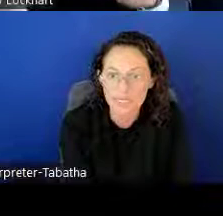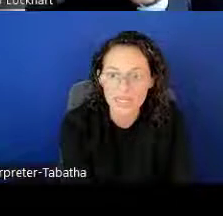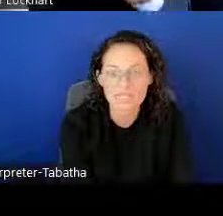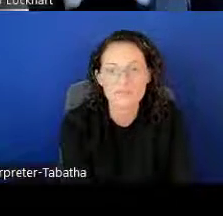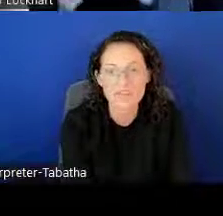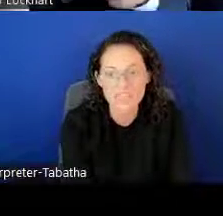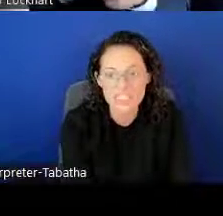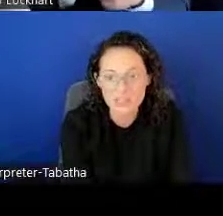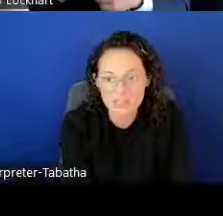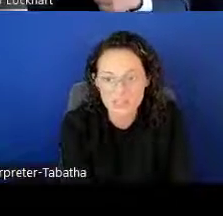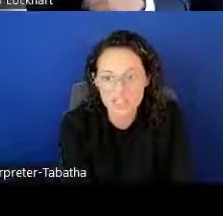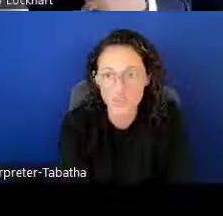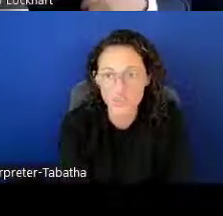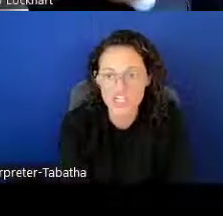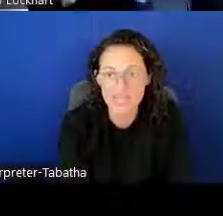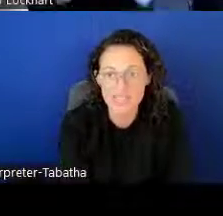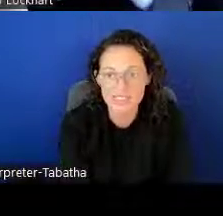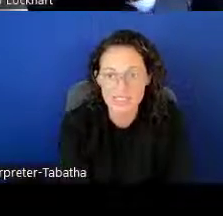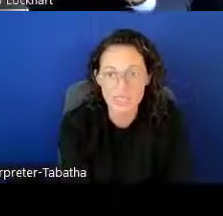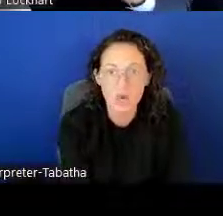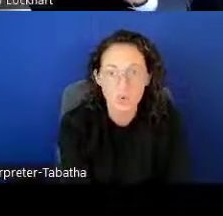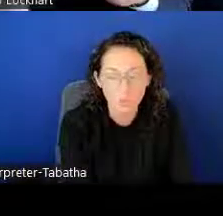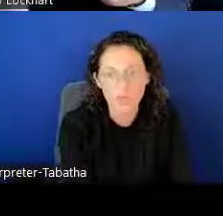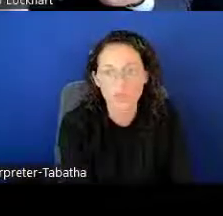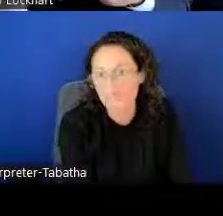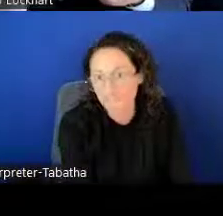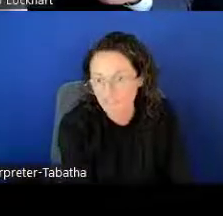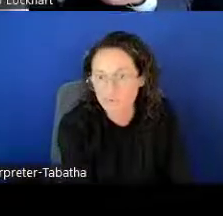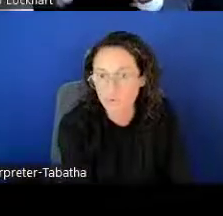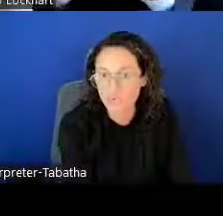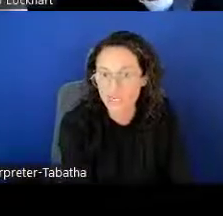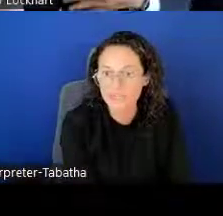because it is very specific to which IC will fund for it.